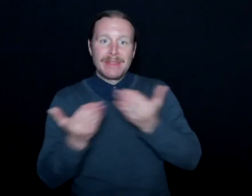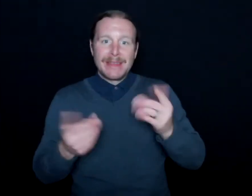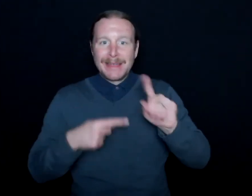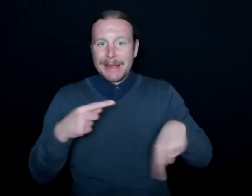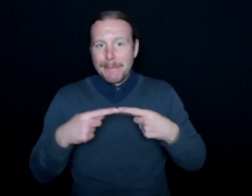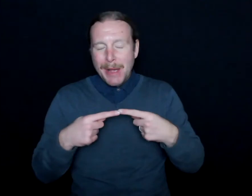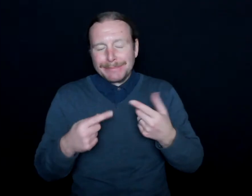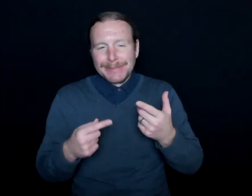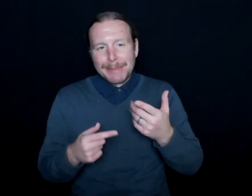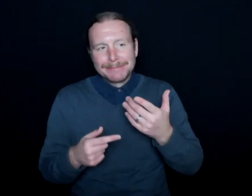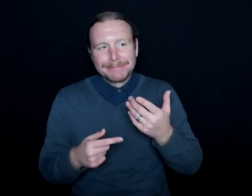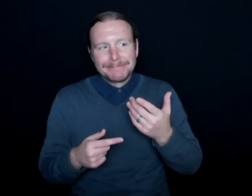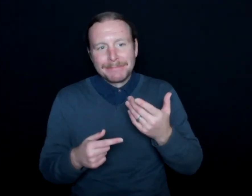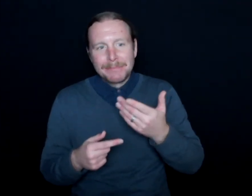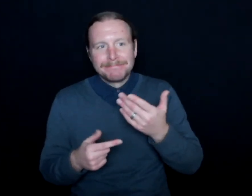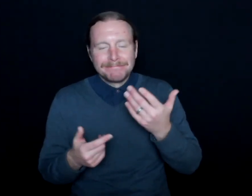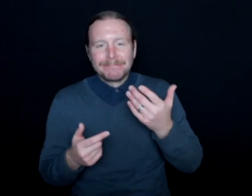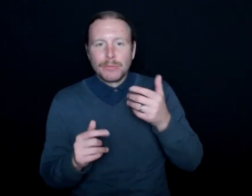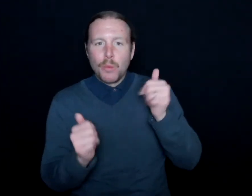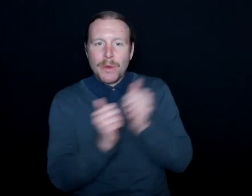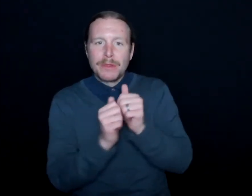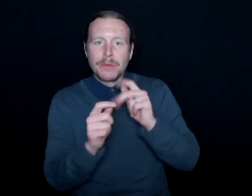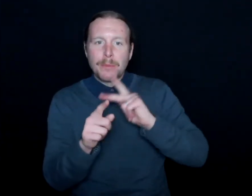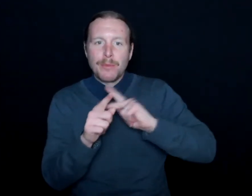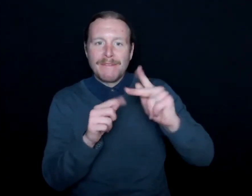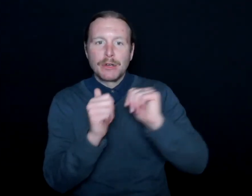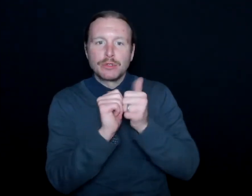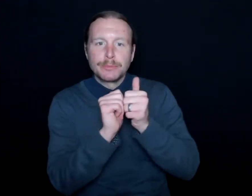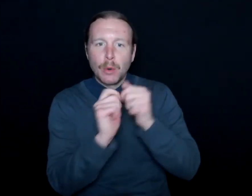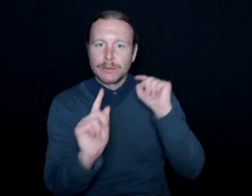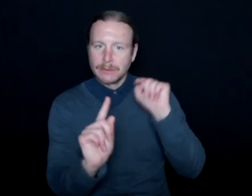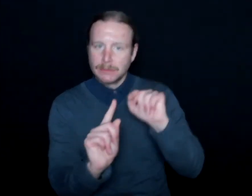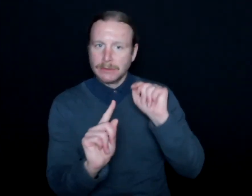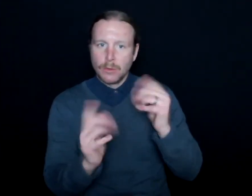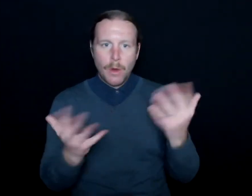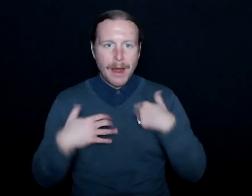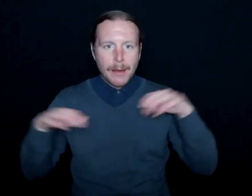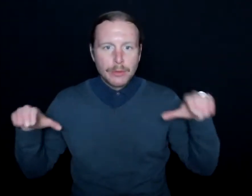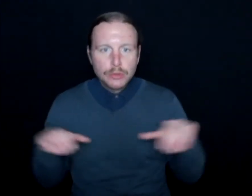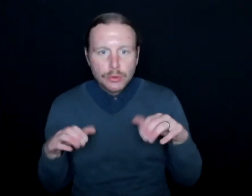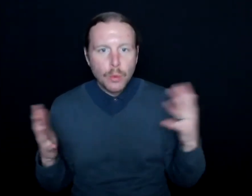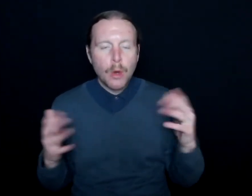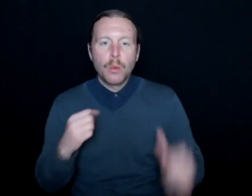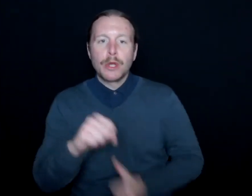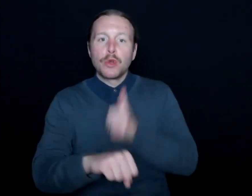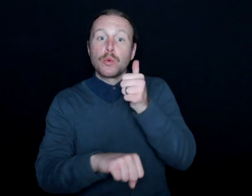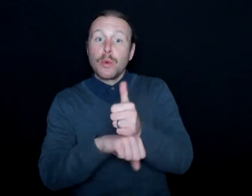term, with professional sports interpreting, and what I'm doing, and what we've created with the Milwaukee Bucks is